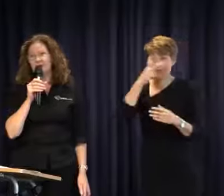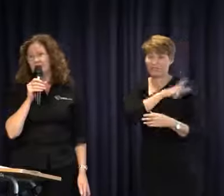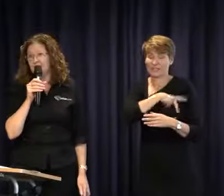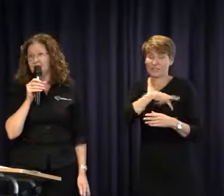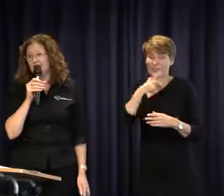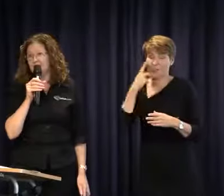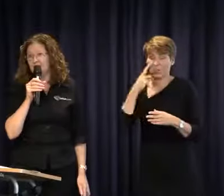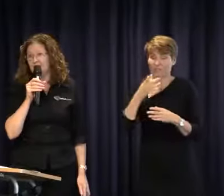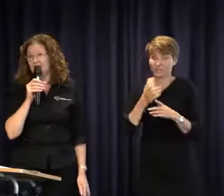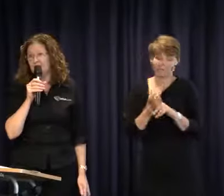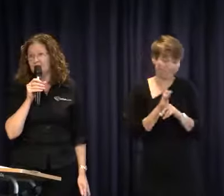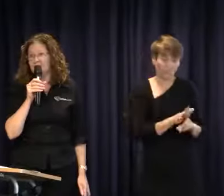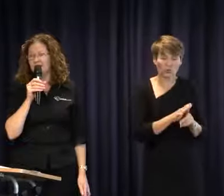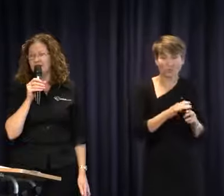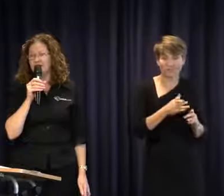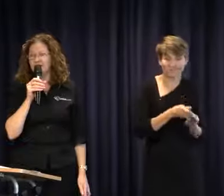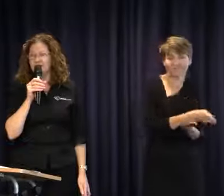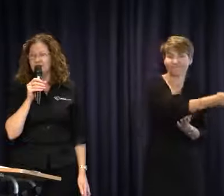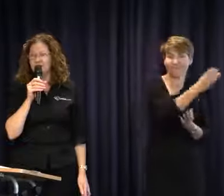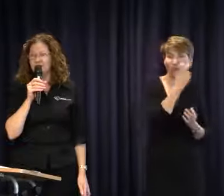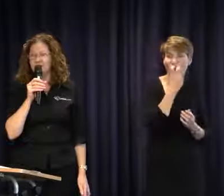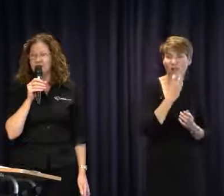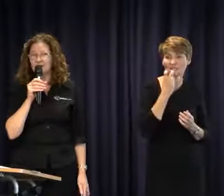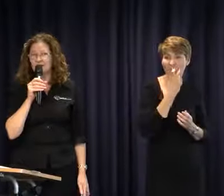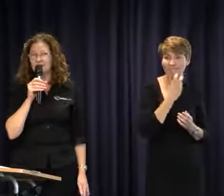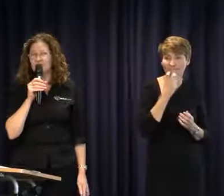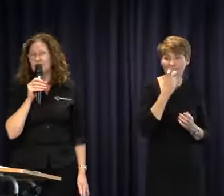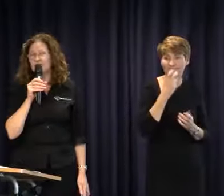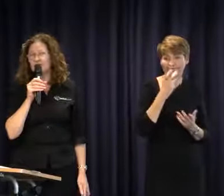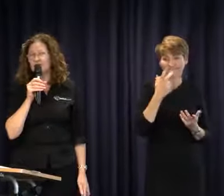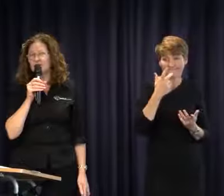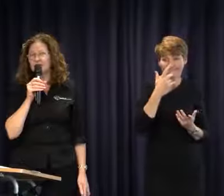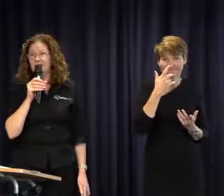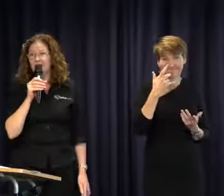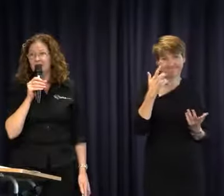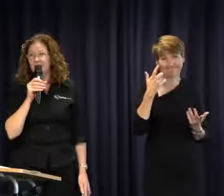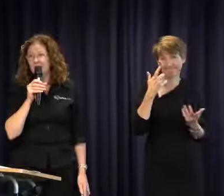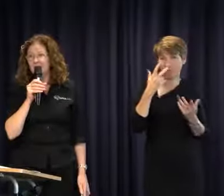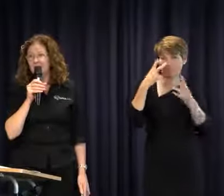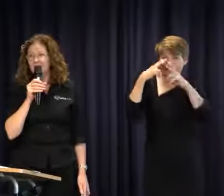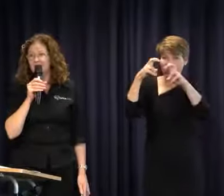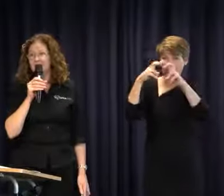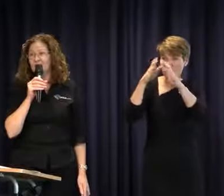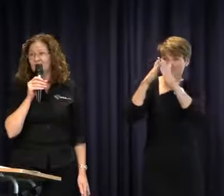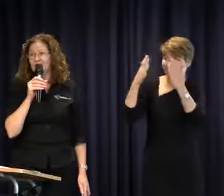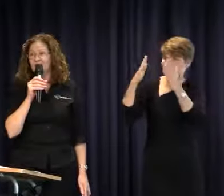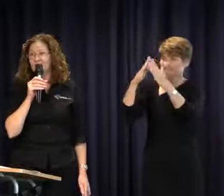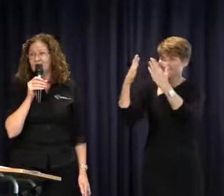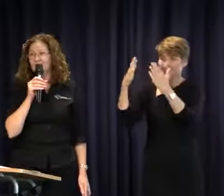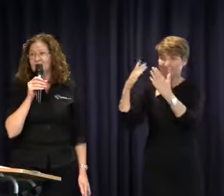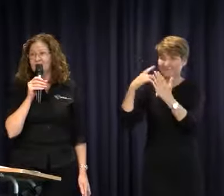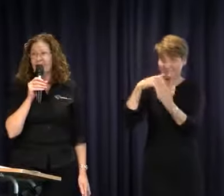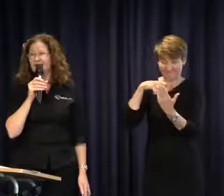babies into the oral path. Unfortunately the research shows that bilanguagism, regardless